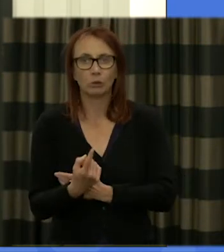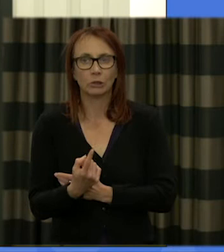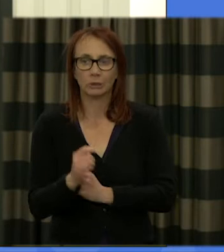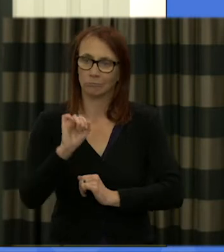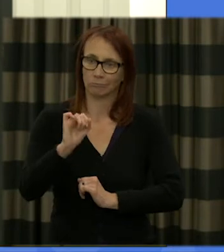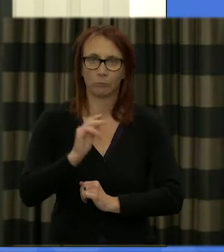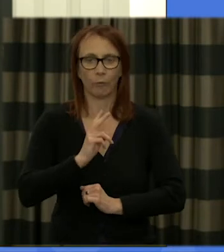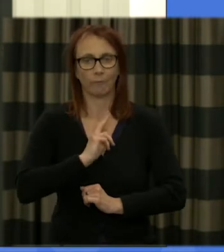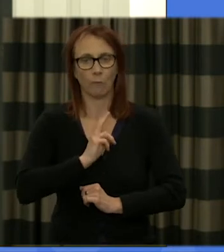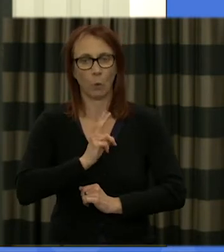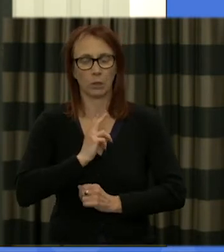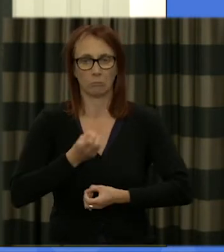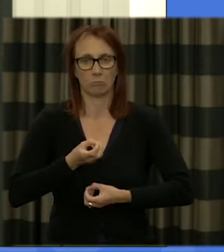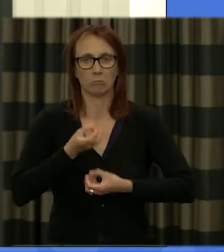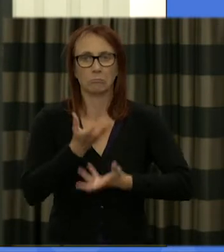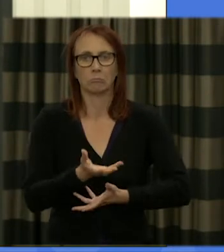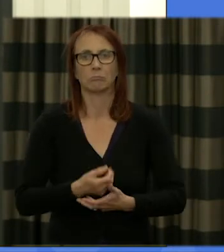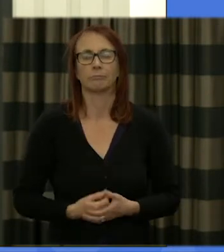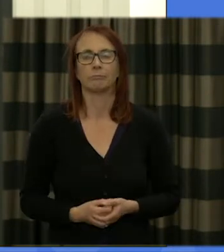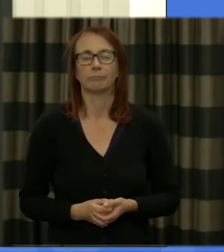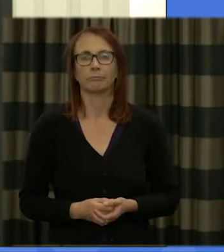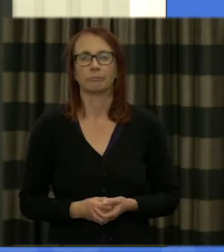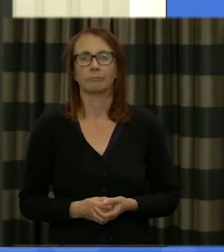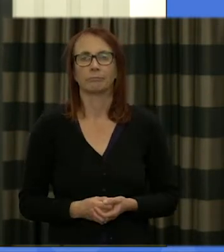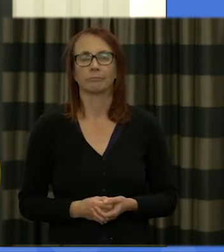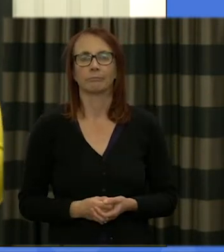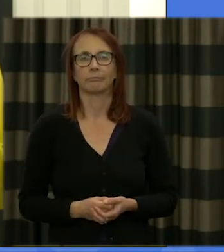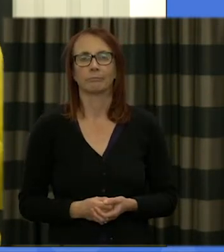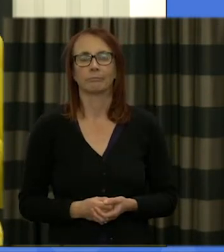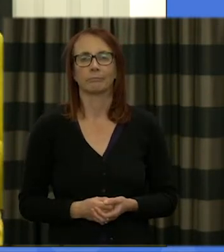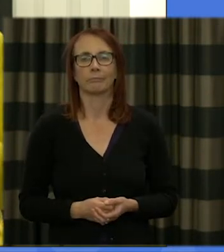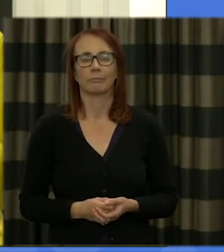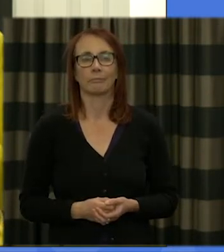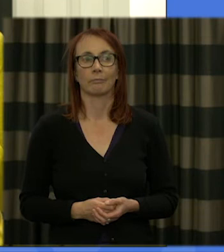the fore so I think also reflecting on that I hope you've had a chance to have